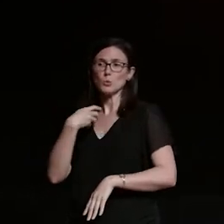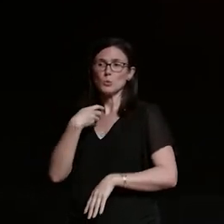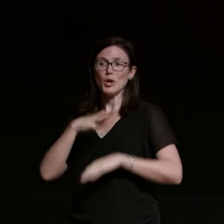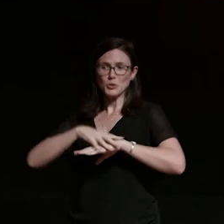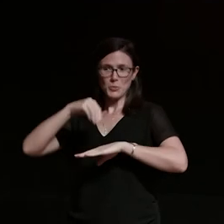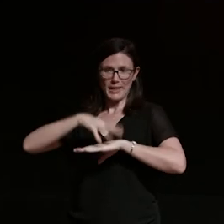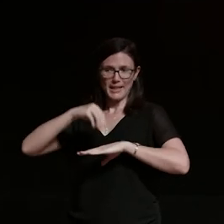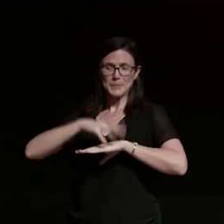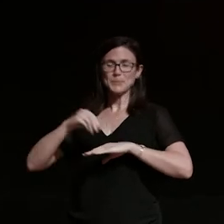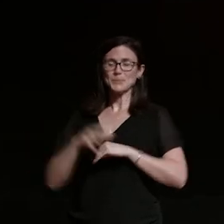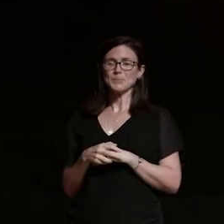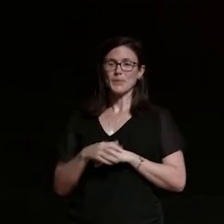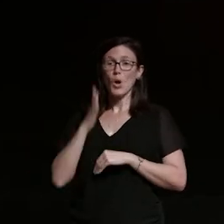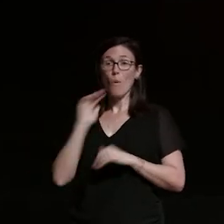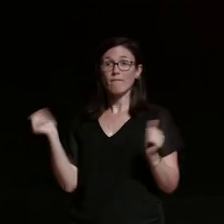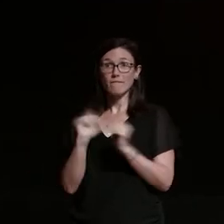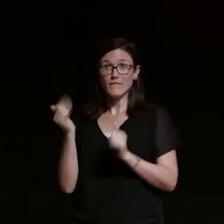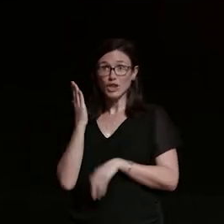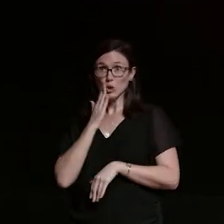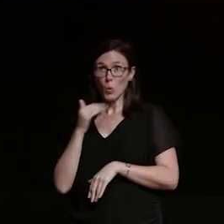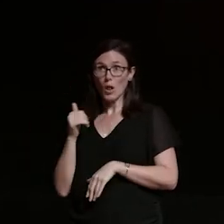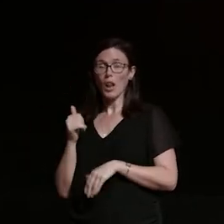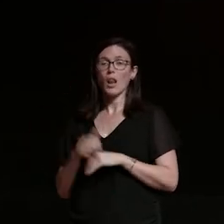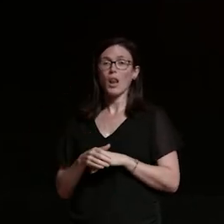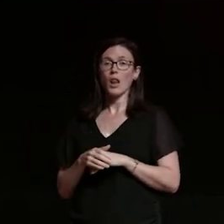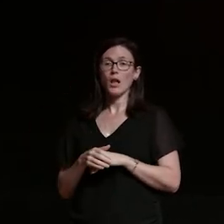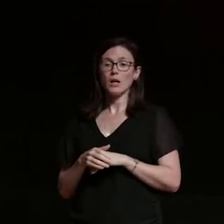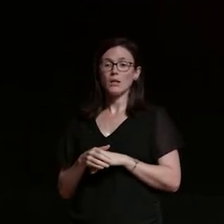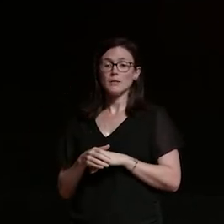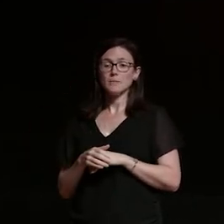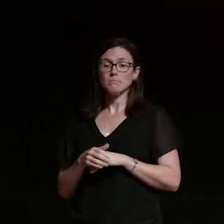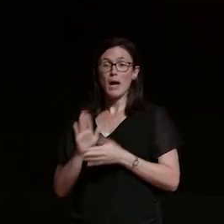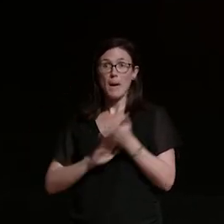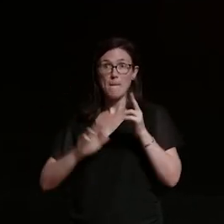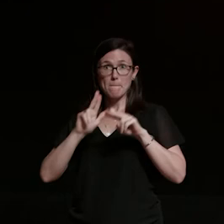once he'd left he sent his best friend over to my parents house and she'd grown up in our streets we